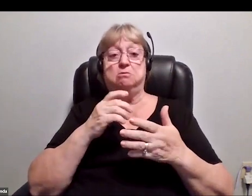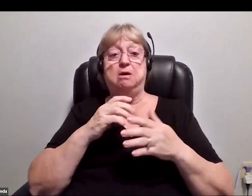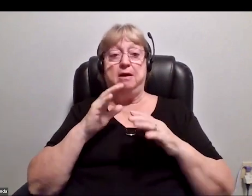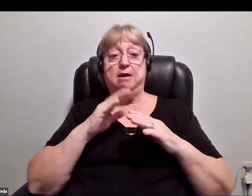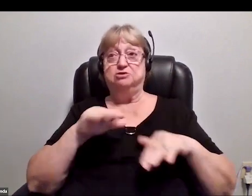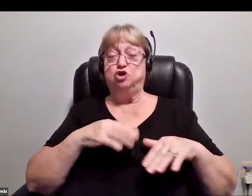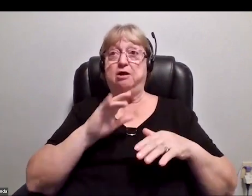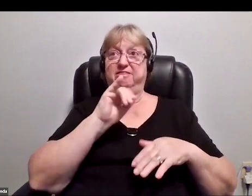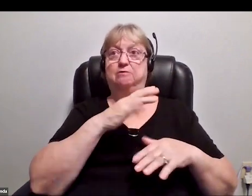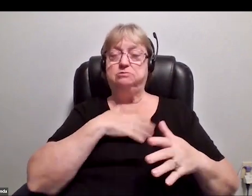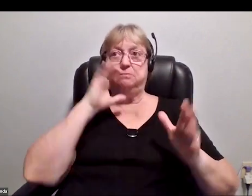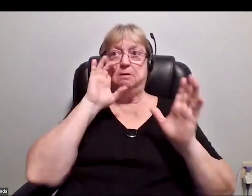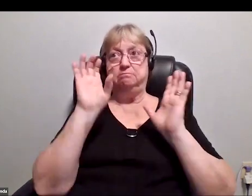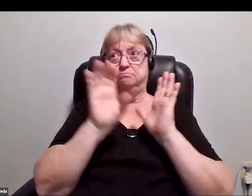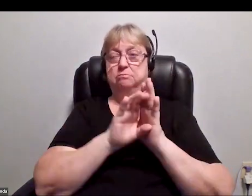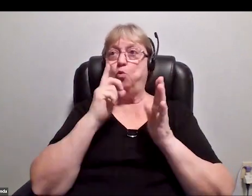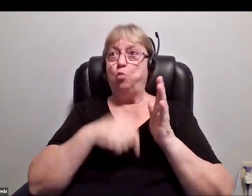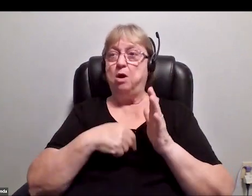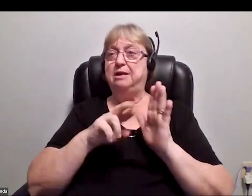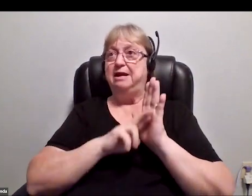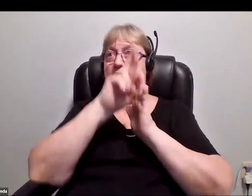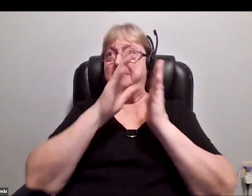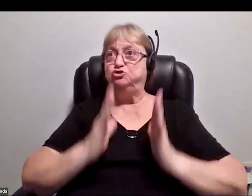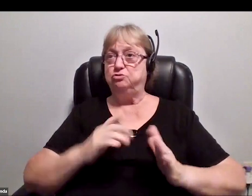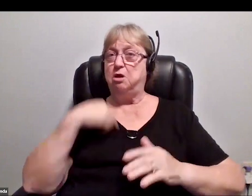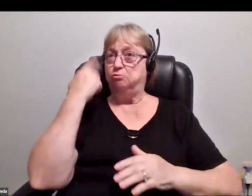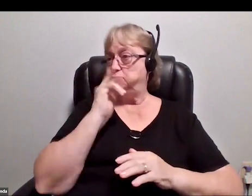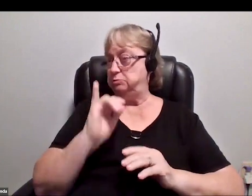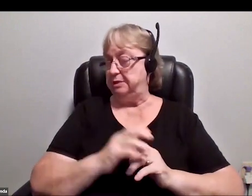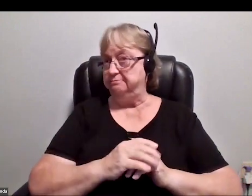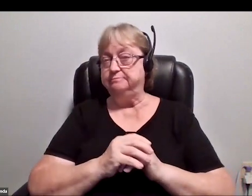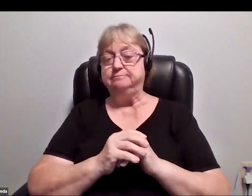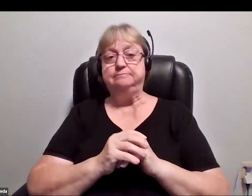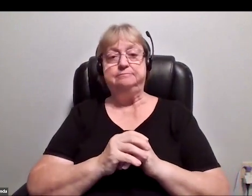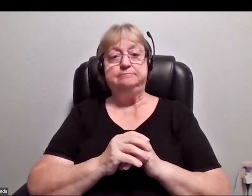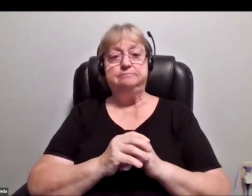of what an astronaut looked like, clean haircut,